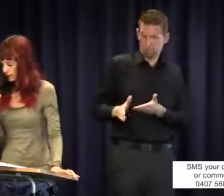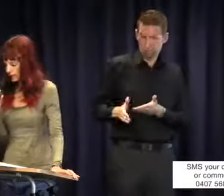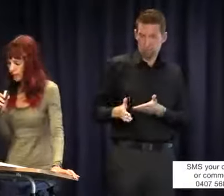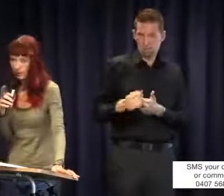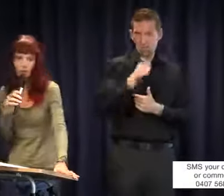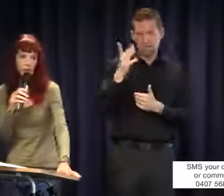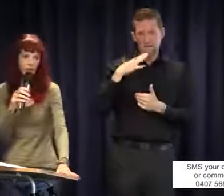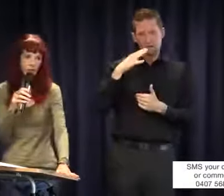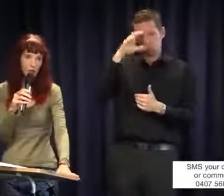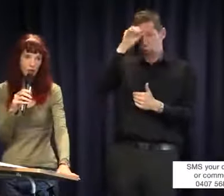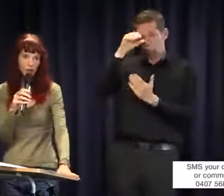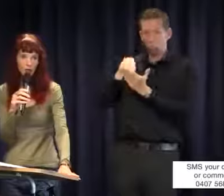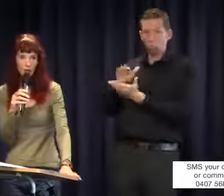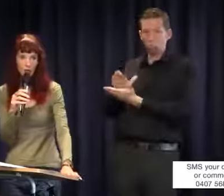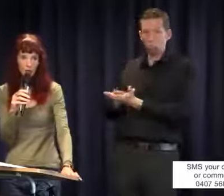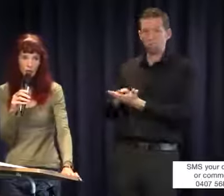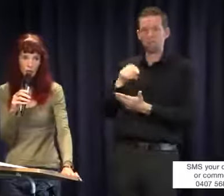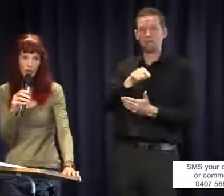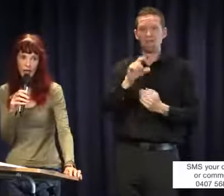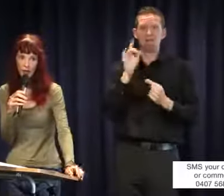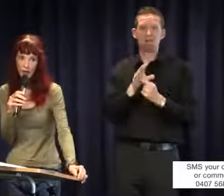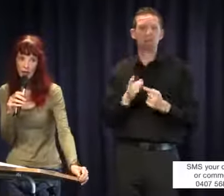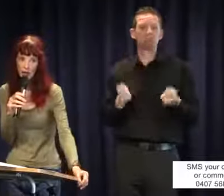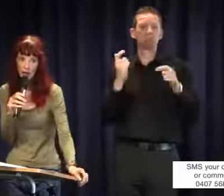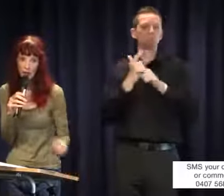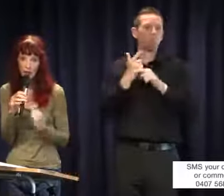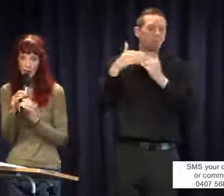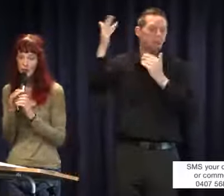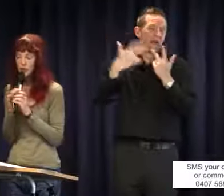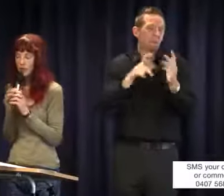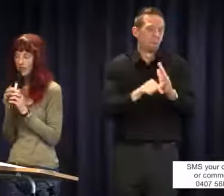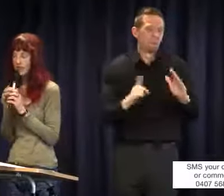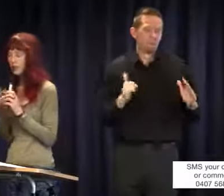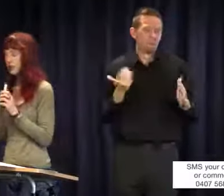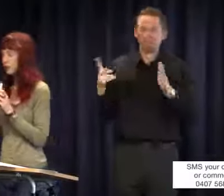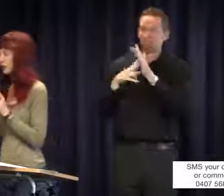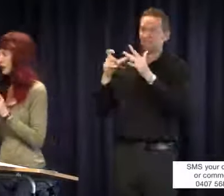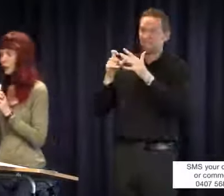of that and it's a discussion to talk about on another day perhaps, perhaps with Vicdeaf,